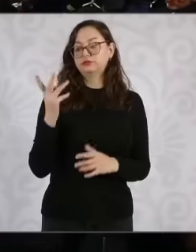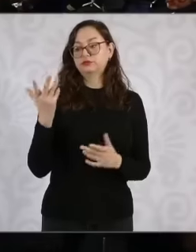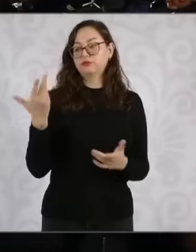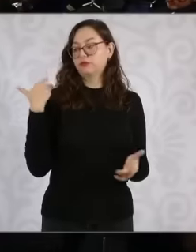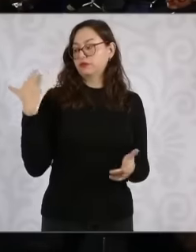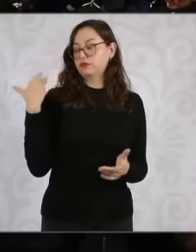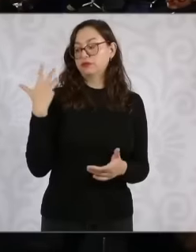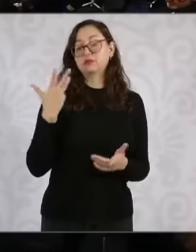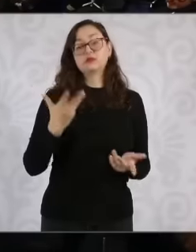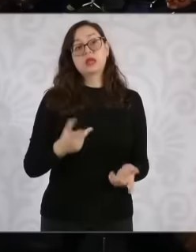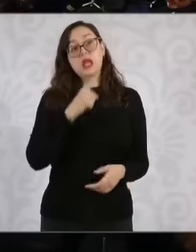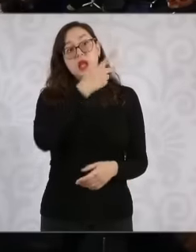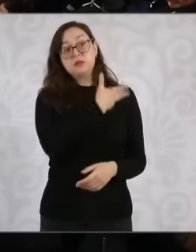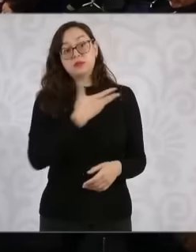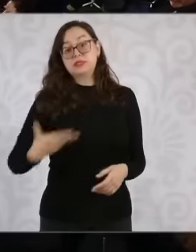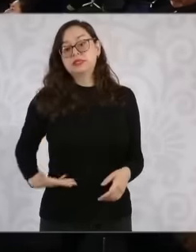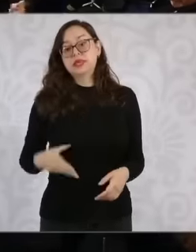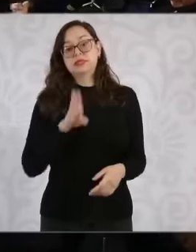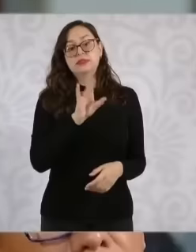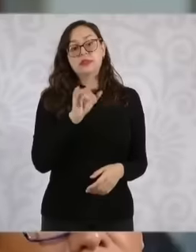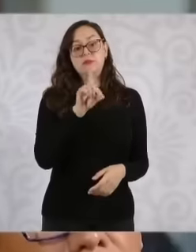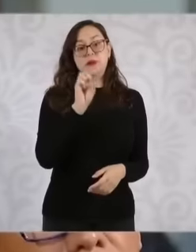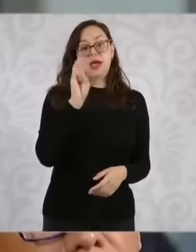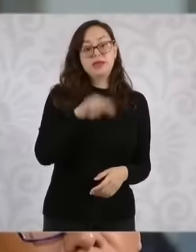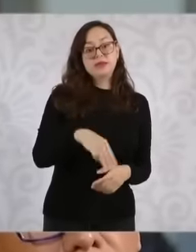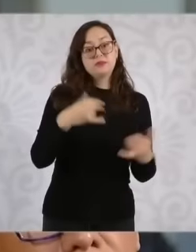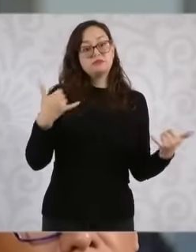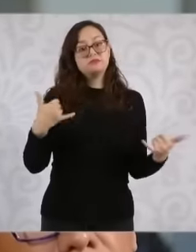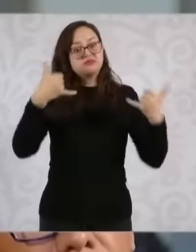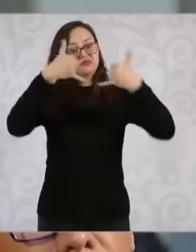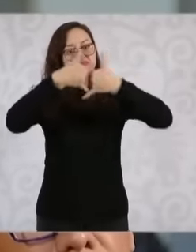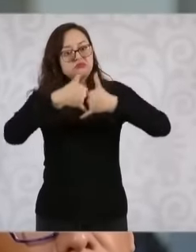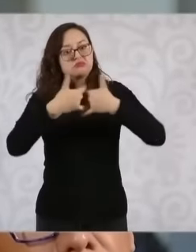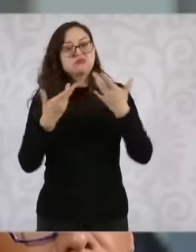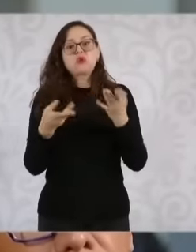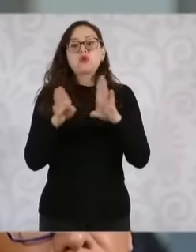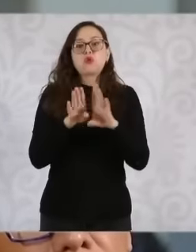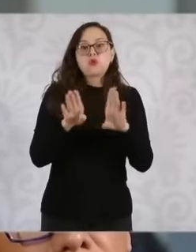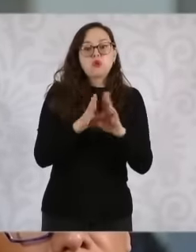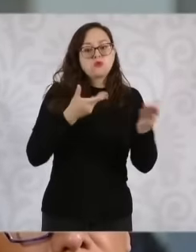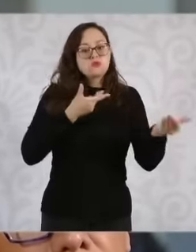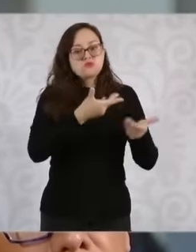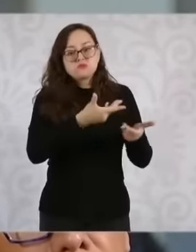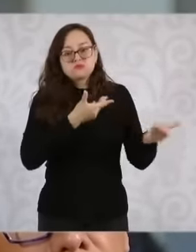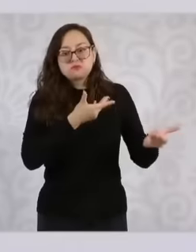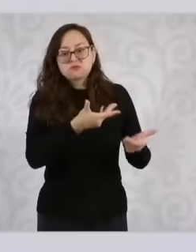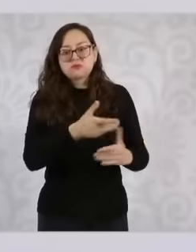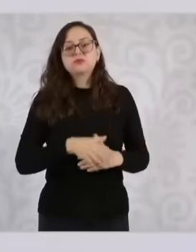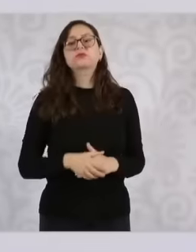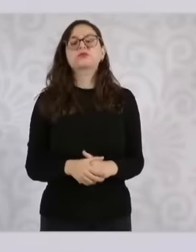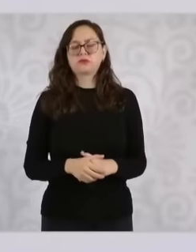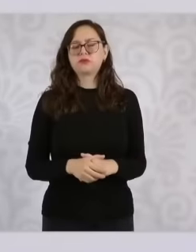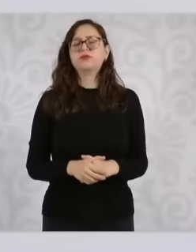binational issues between Mexico and the United States Will the chancellor meet with the